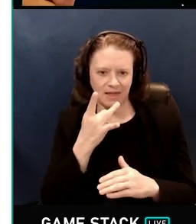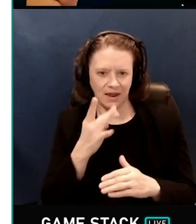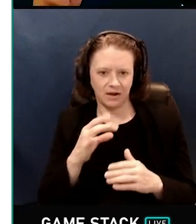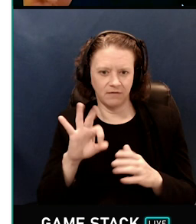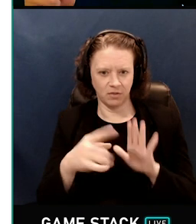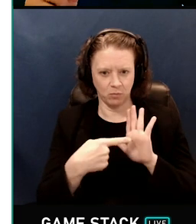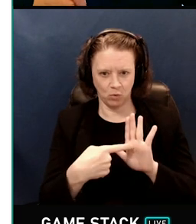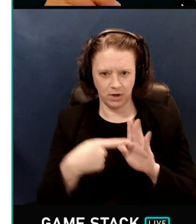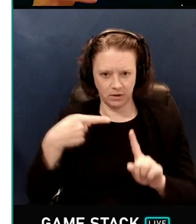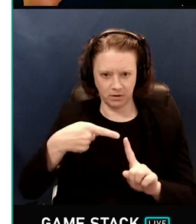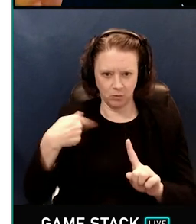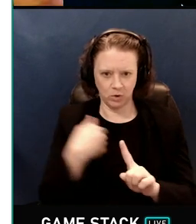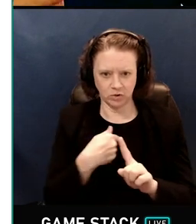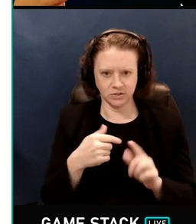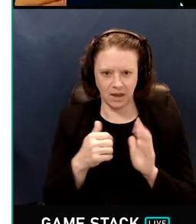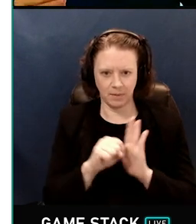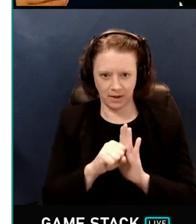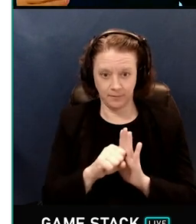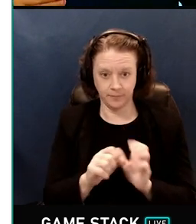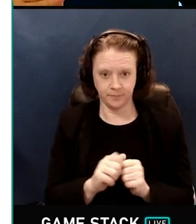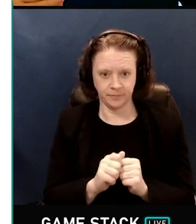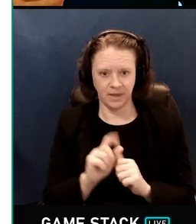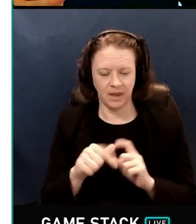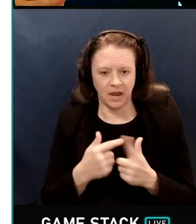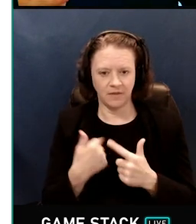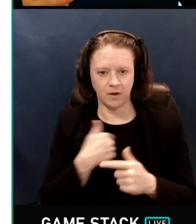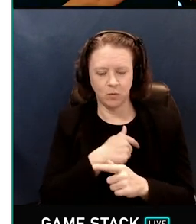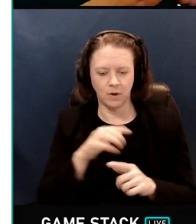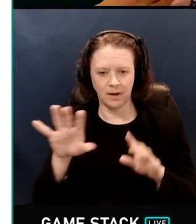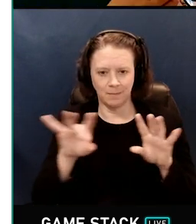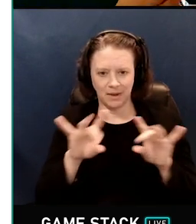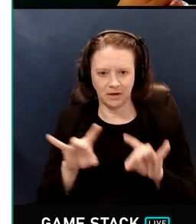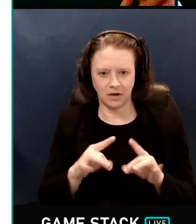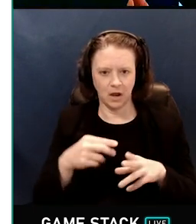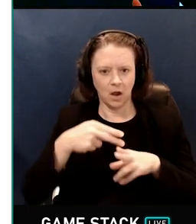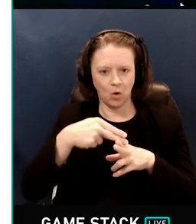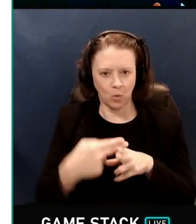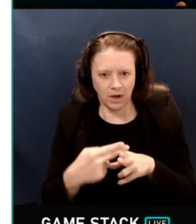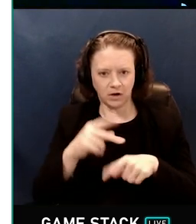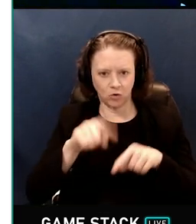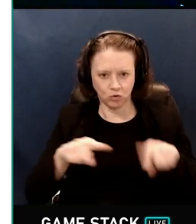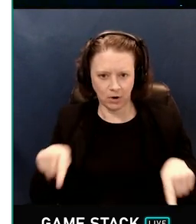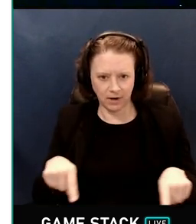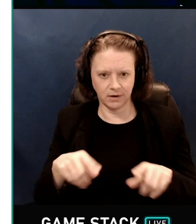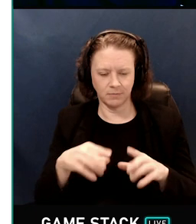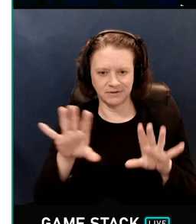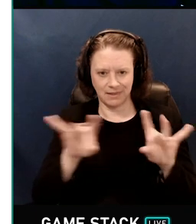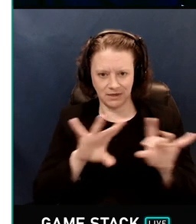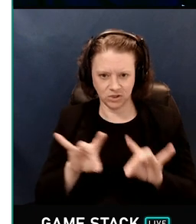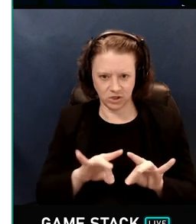And then we pick one of those eight at random, but a weighted random selection, using the table of their